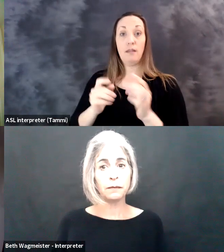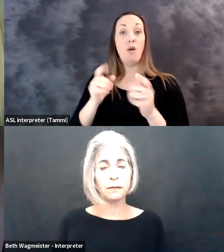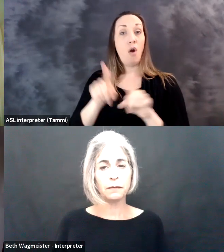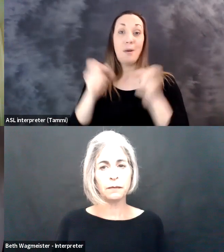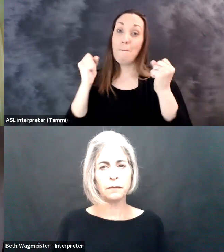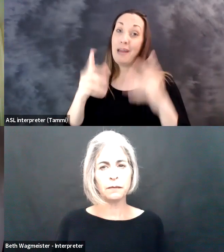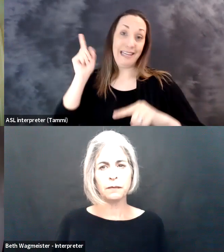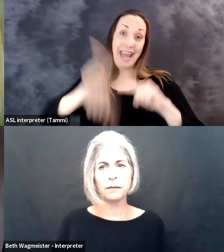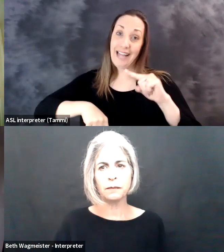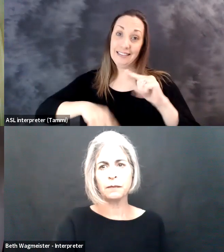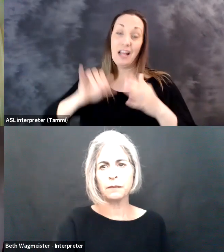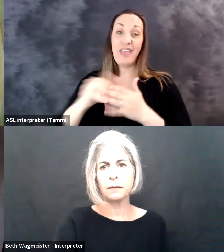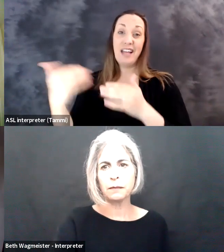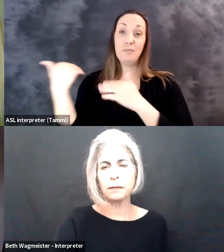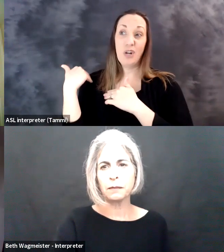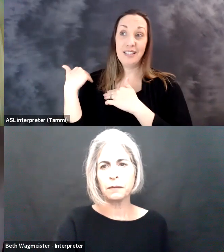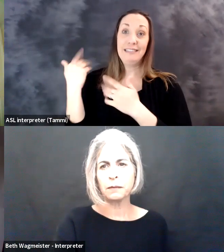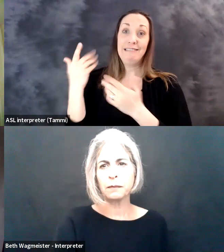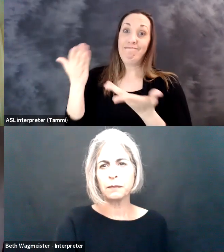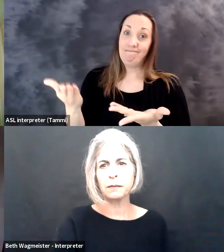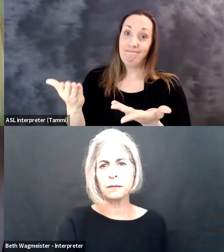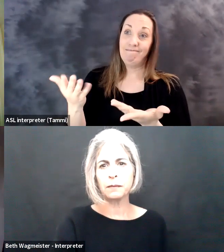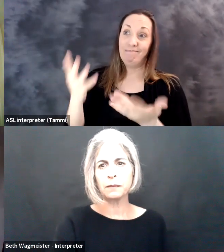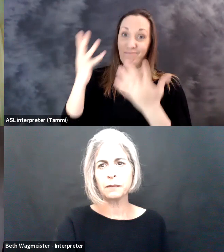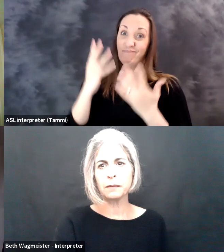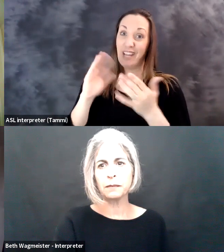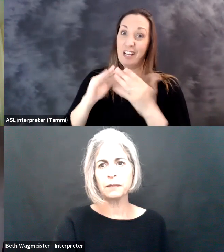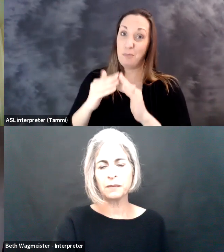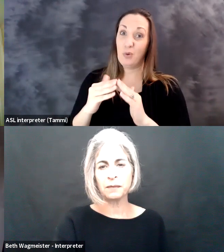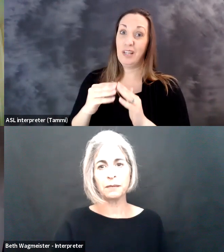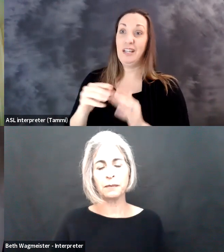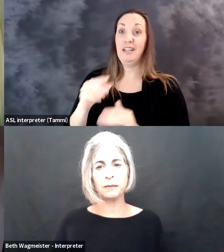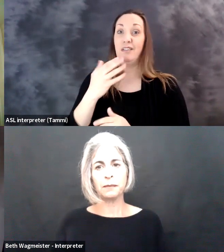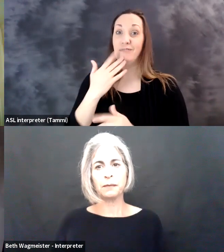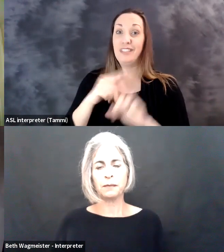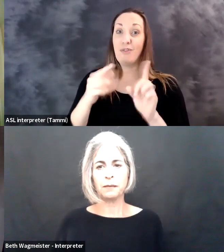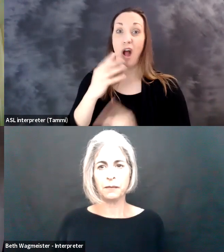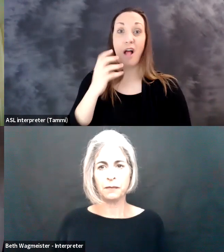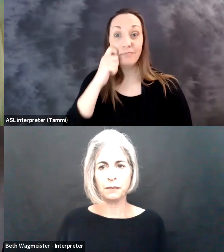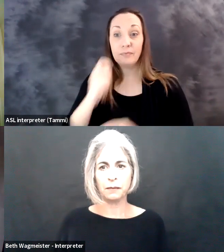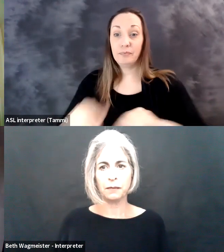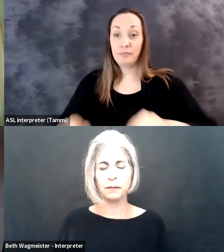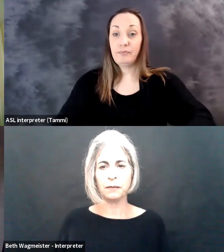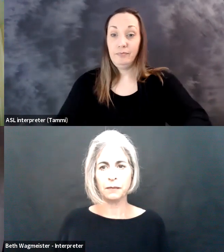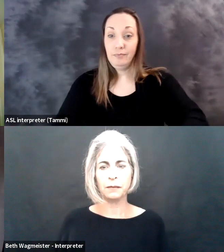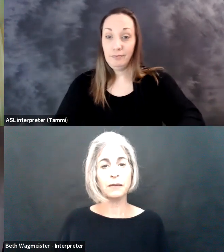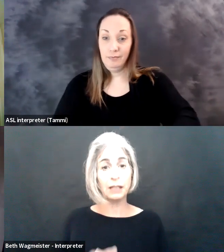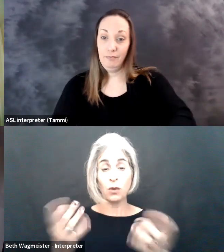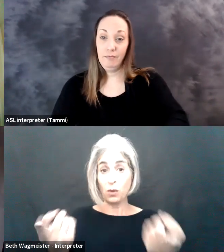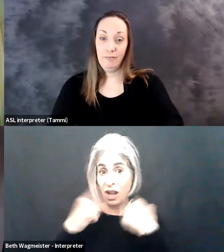We have seen that many -- many jobs can be performed effectively remotely. There are also many that can't and that